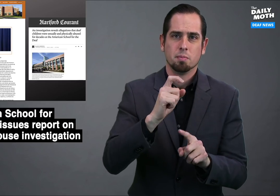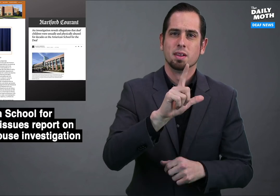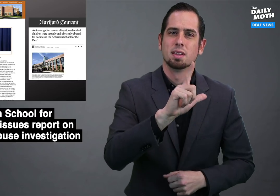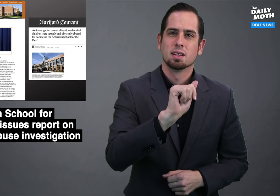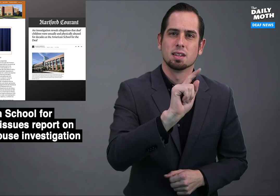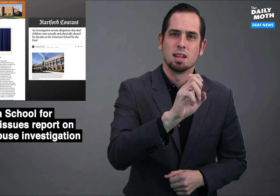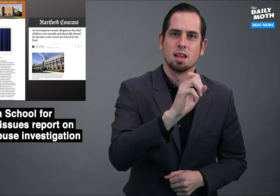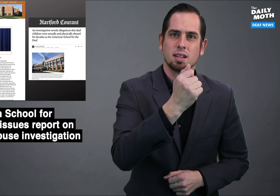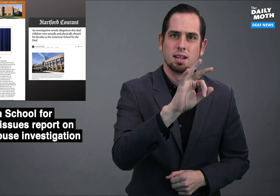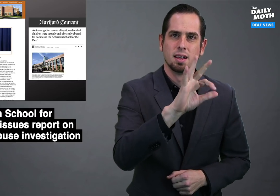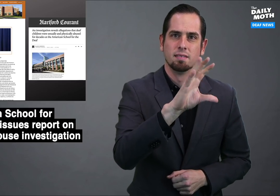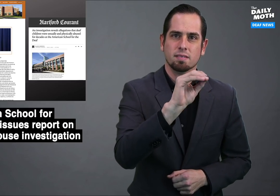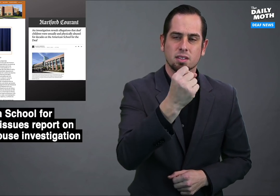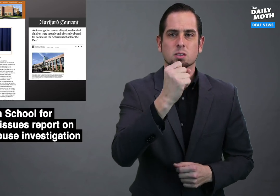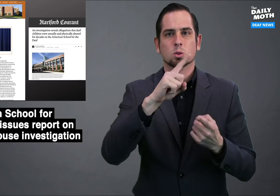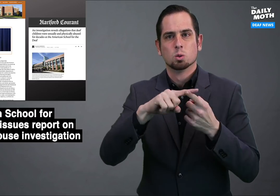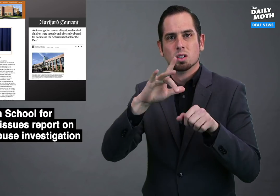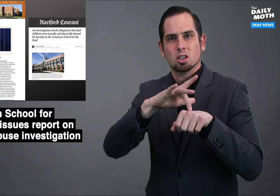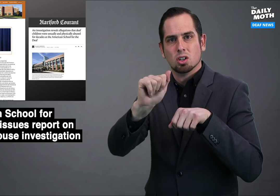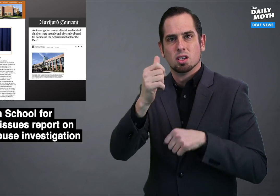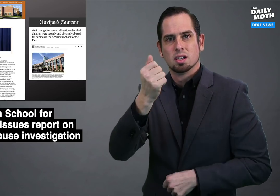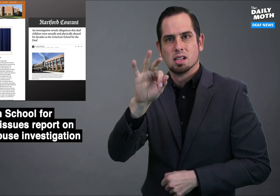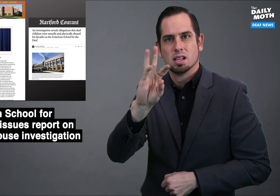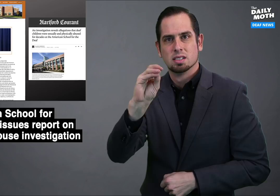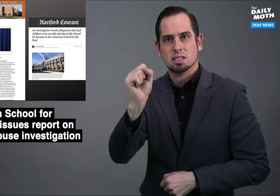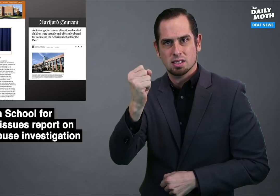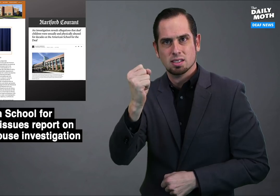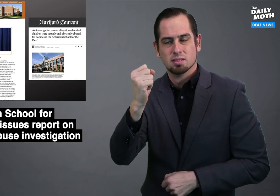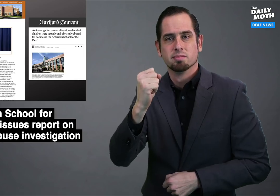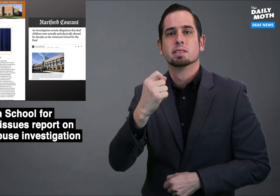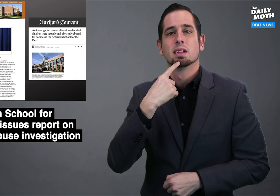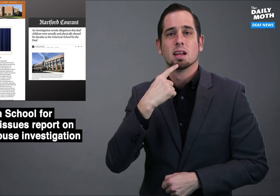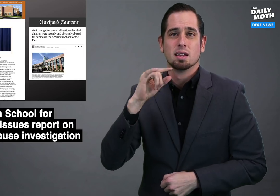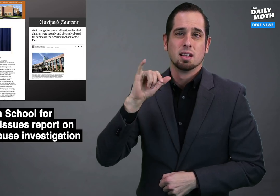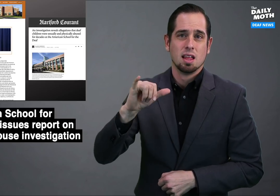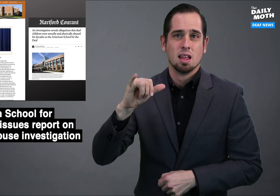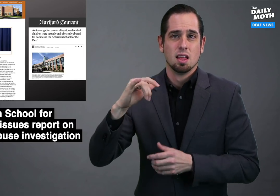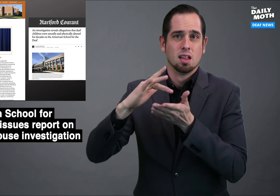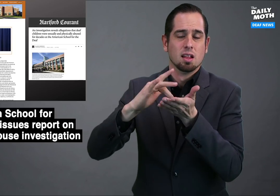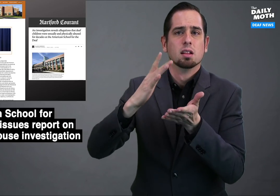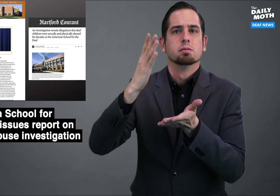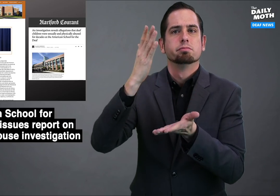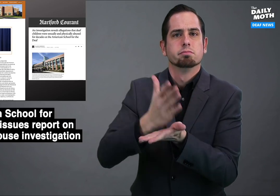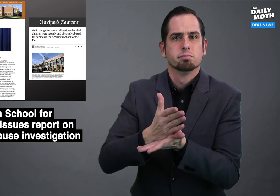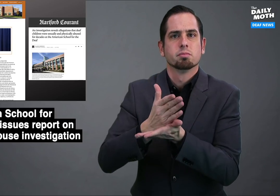the late 1950's to the early 1960's and that it ended